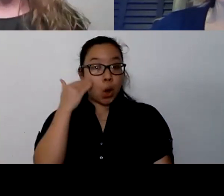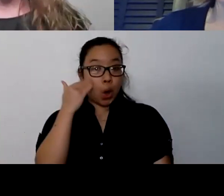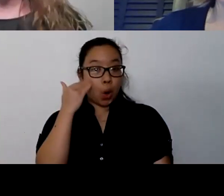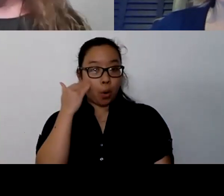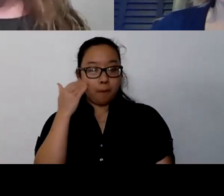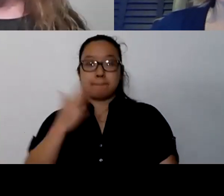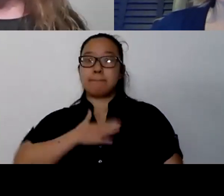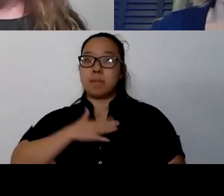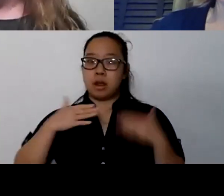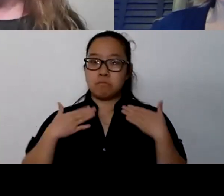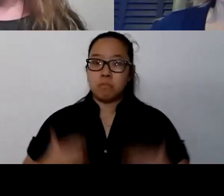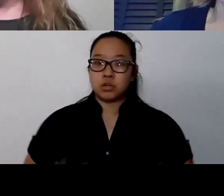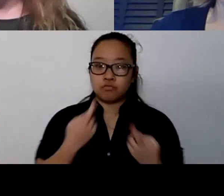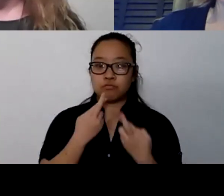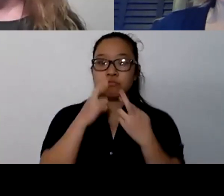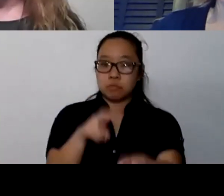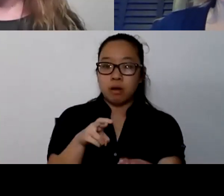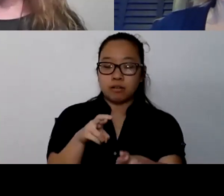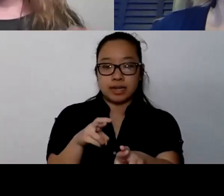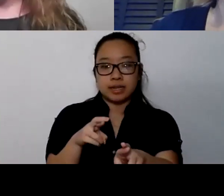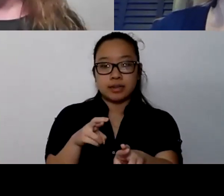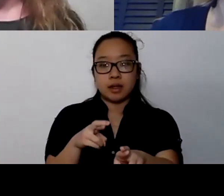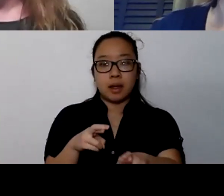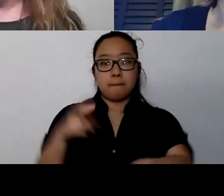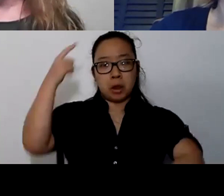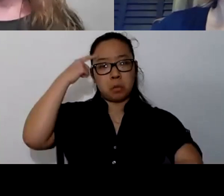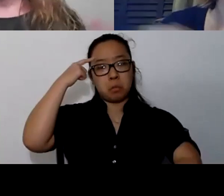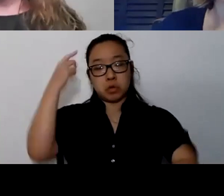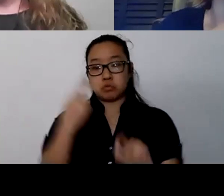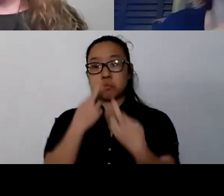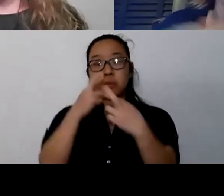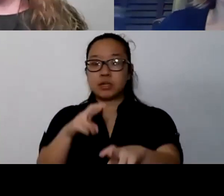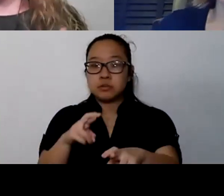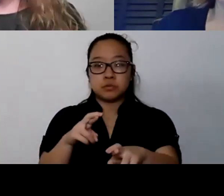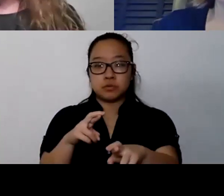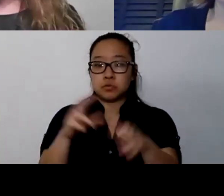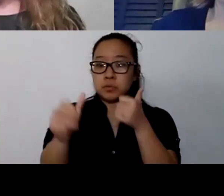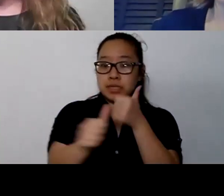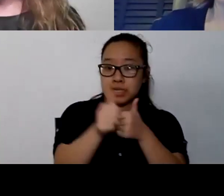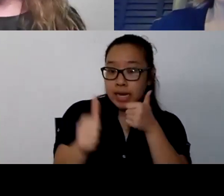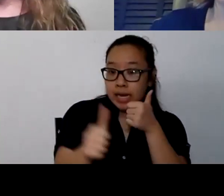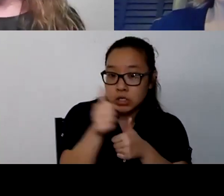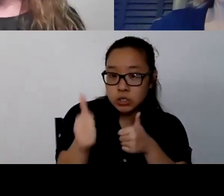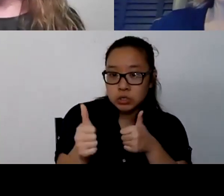There's a perceived threat, danger. My life's in danger. So I have to coach myself a little bit.